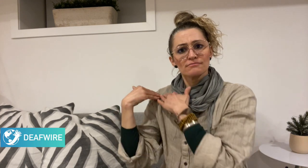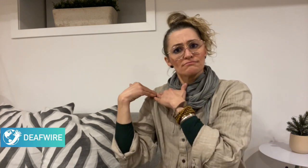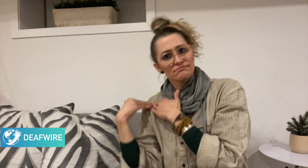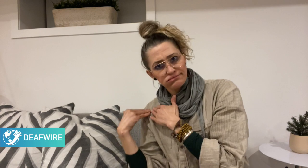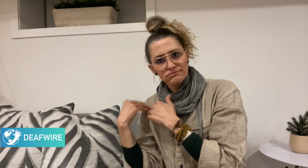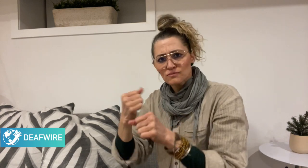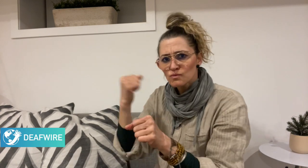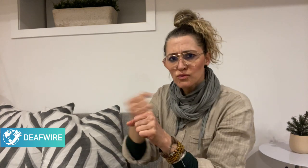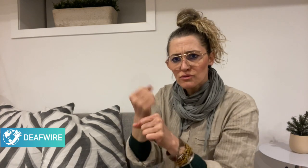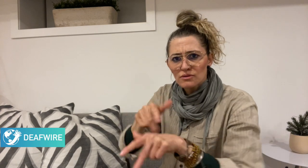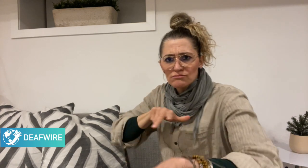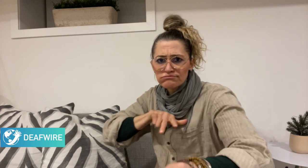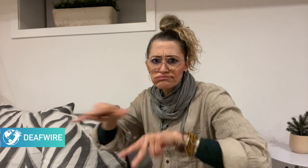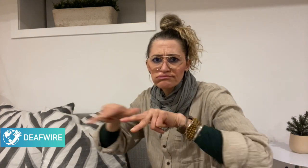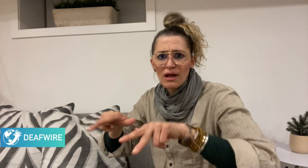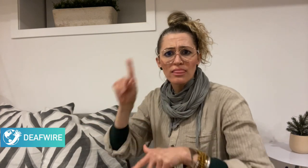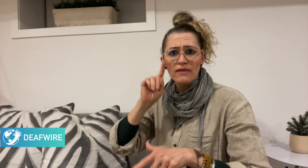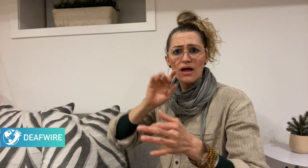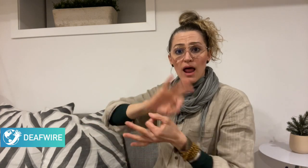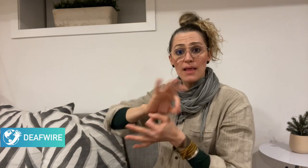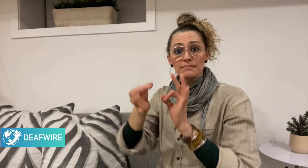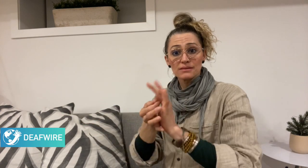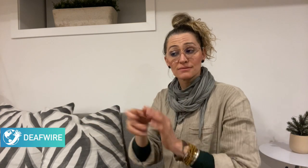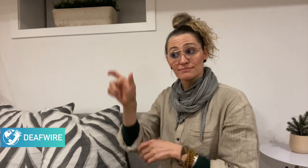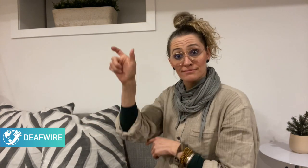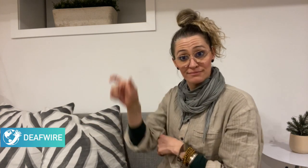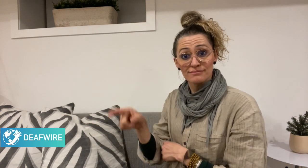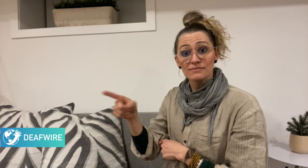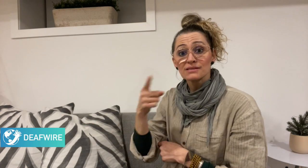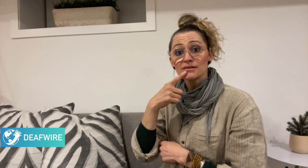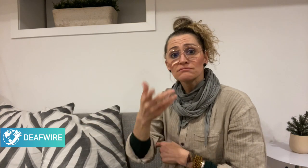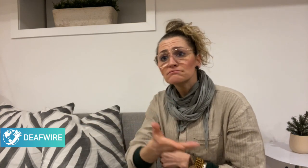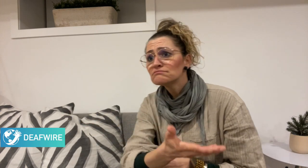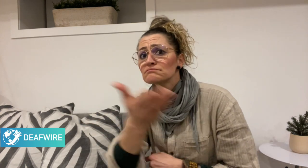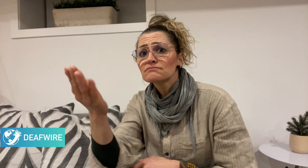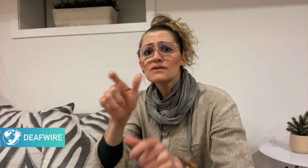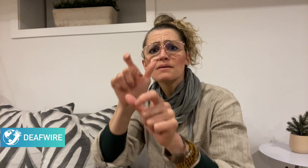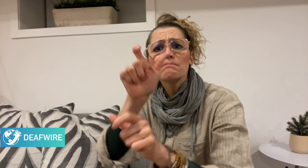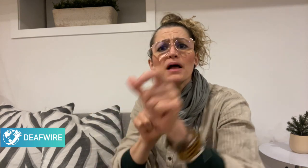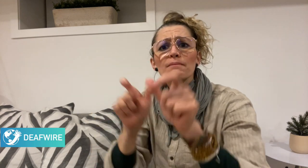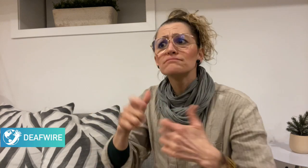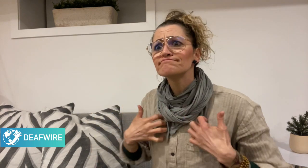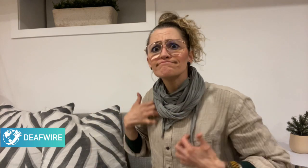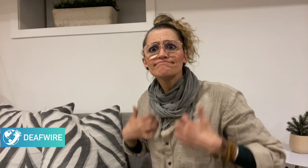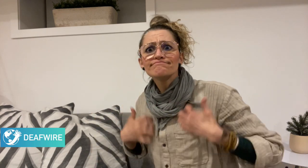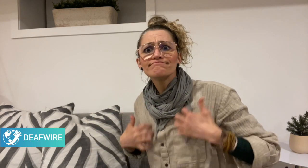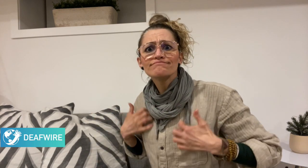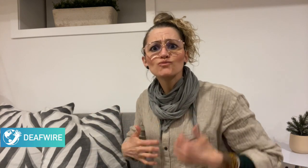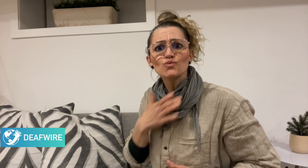Coordinator of the Deaflympics, says that people who are interested